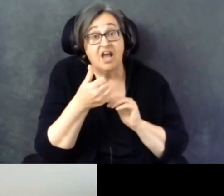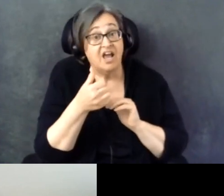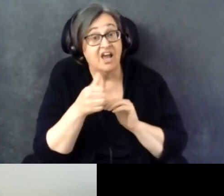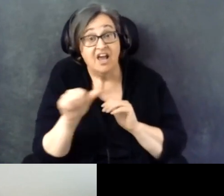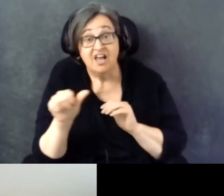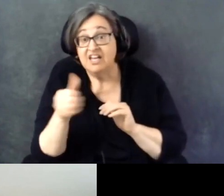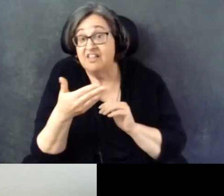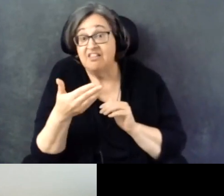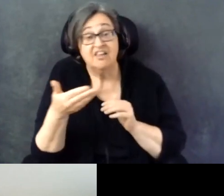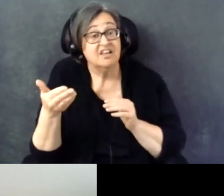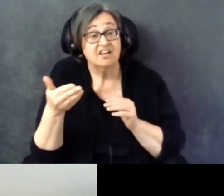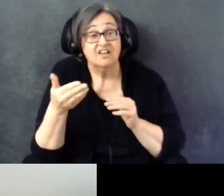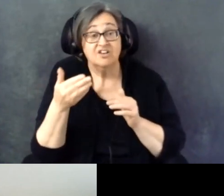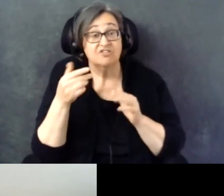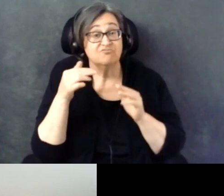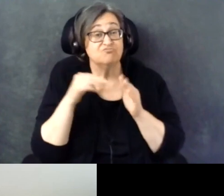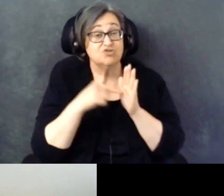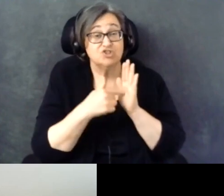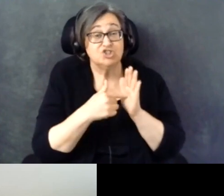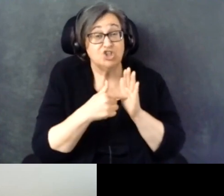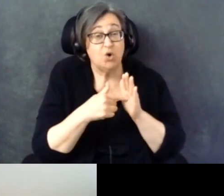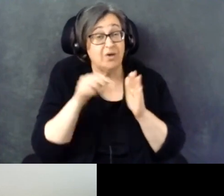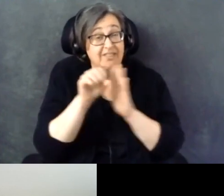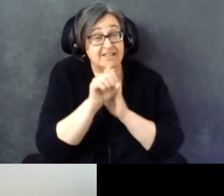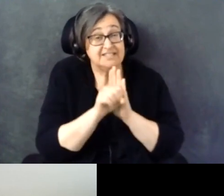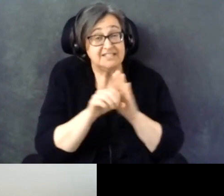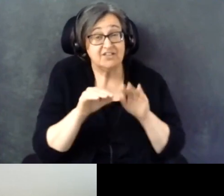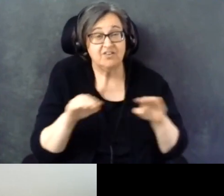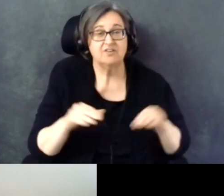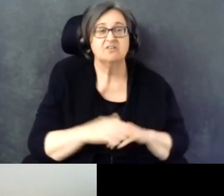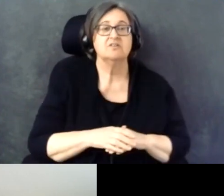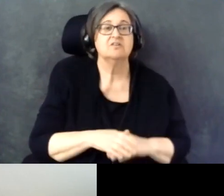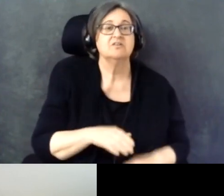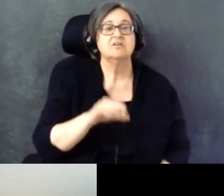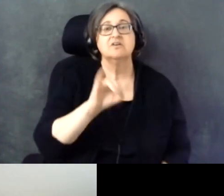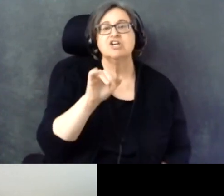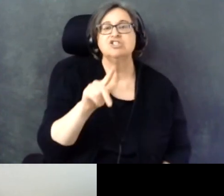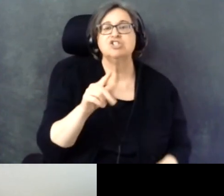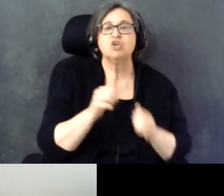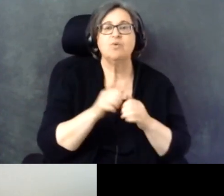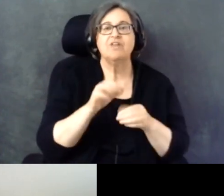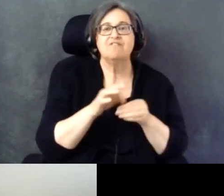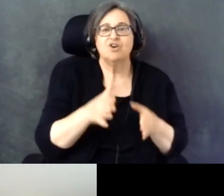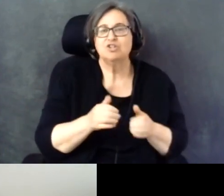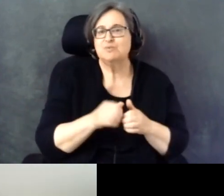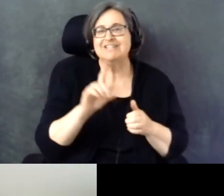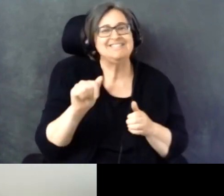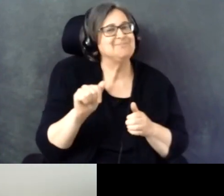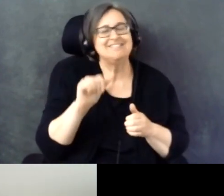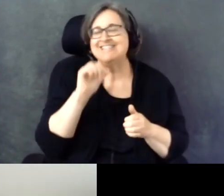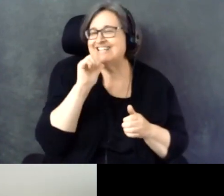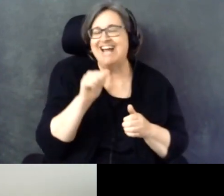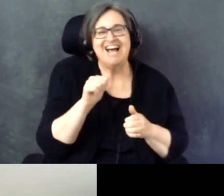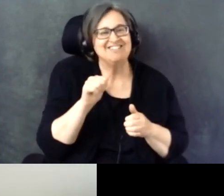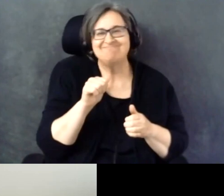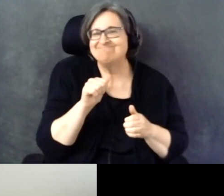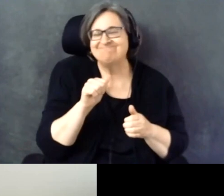Among voters with disabilities, I don't think so due to sample size.